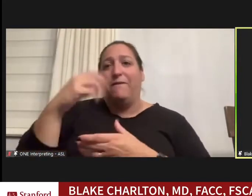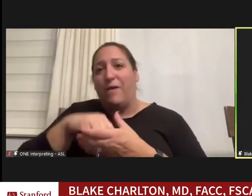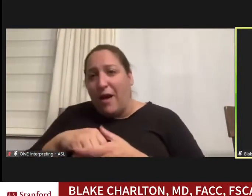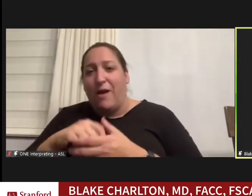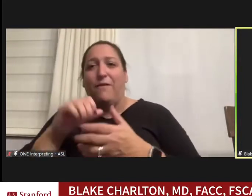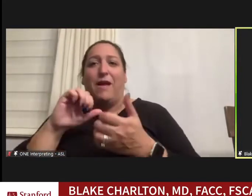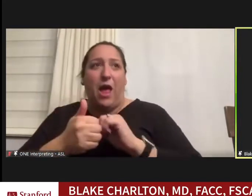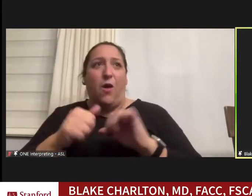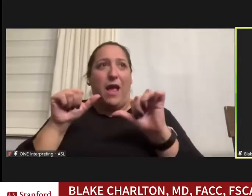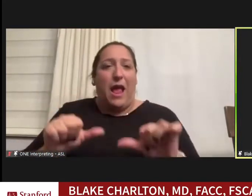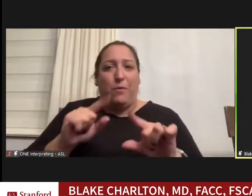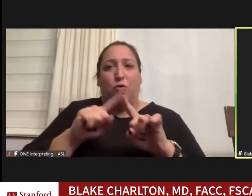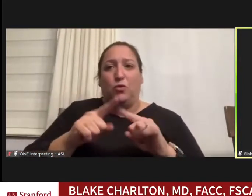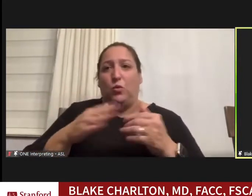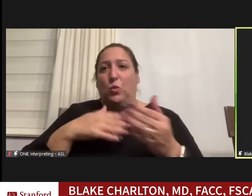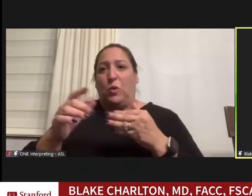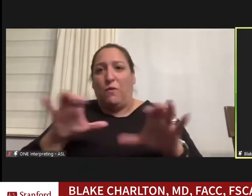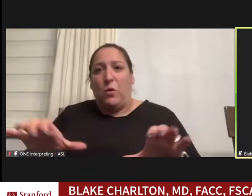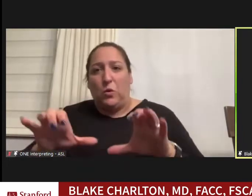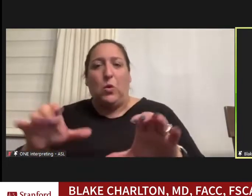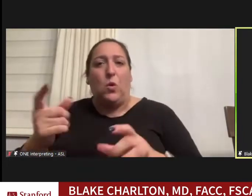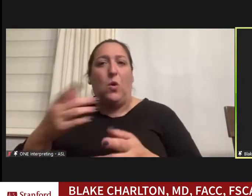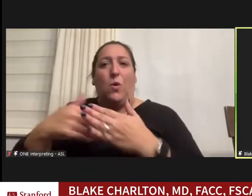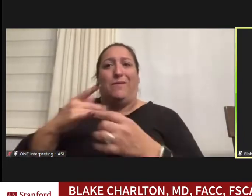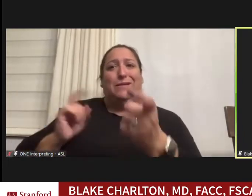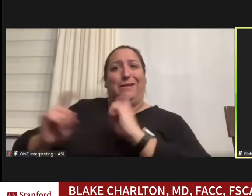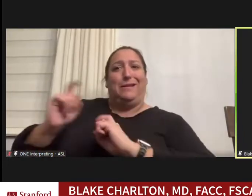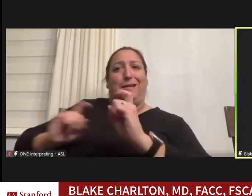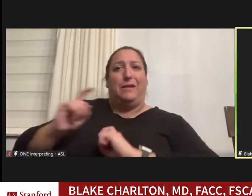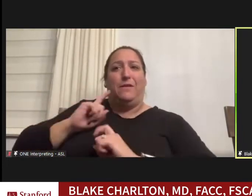what I was doing its everything is given in terms of accommodations, and tutoring,